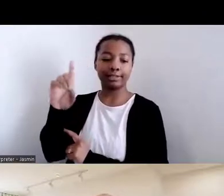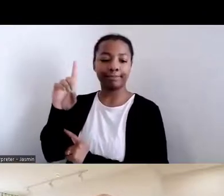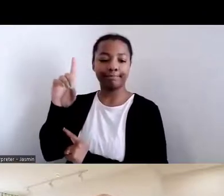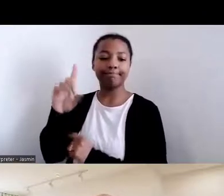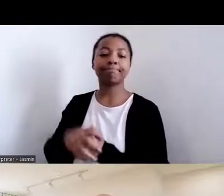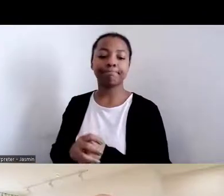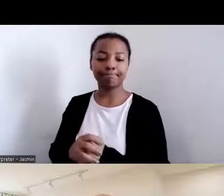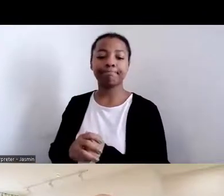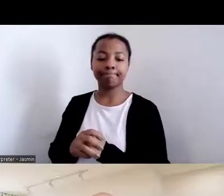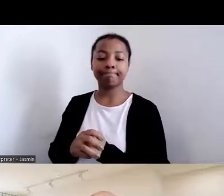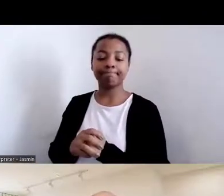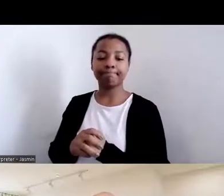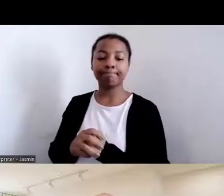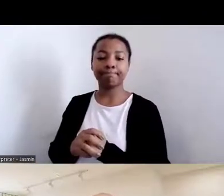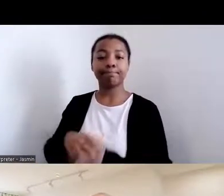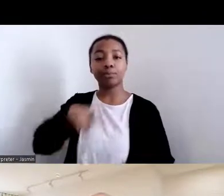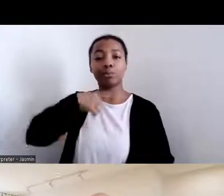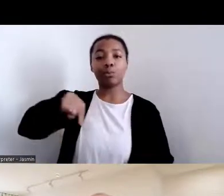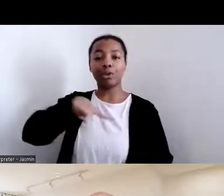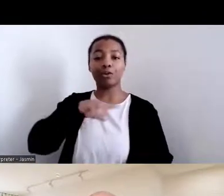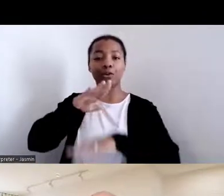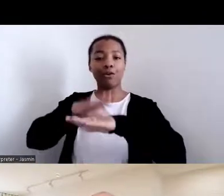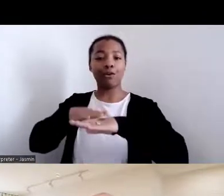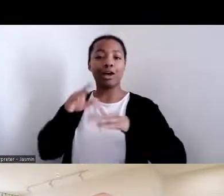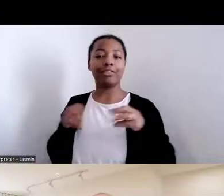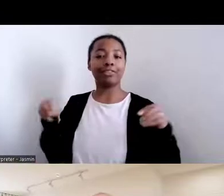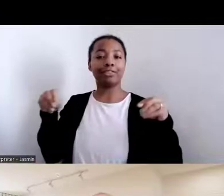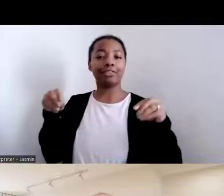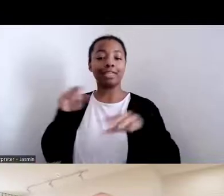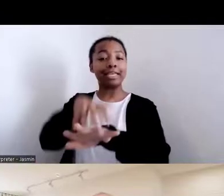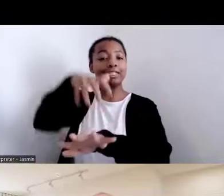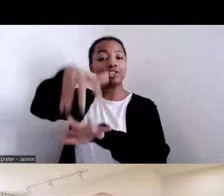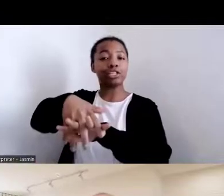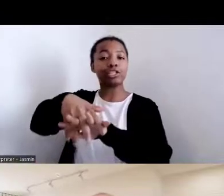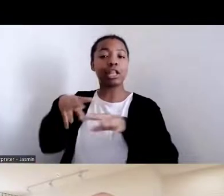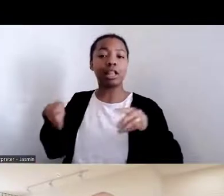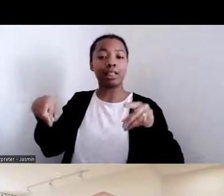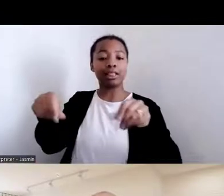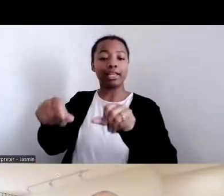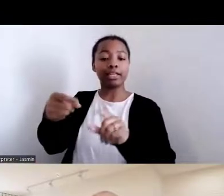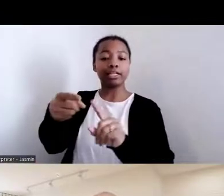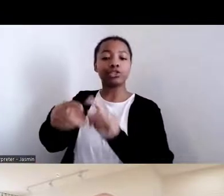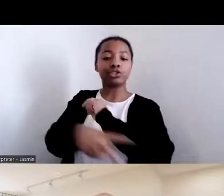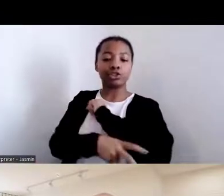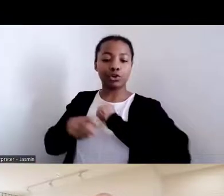We are on the indigenous land that was stolen from the Piscataway people by European colonists.